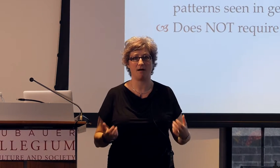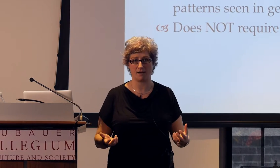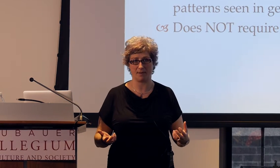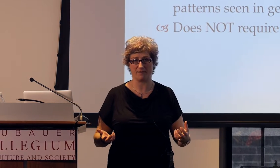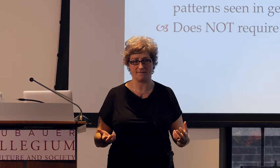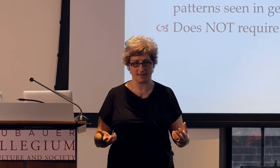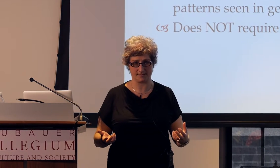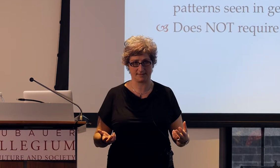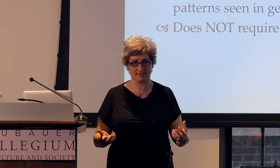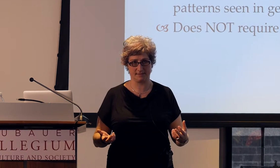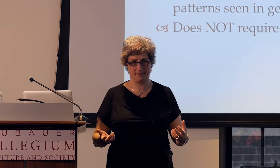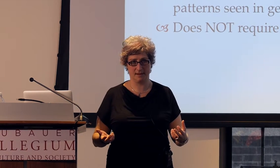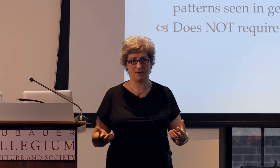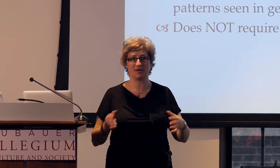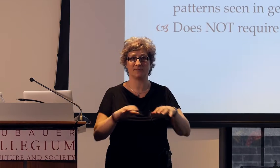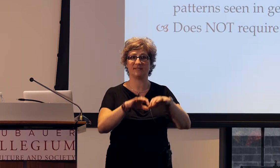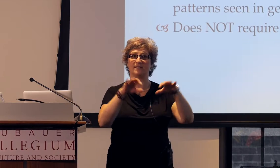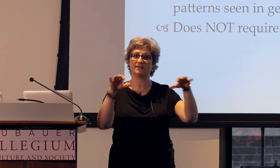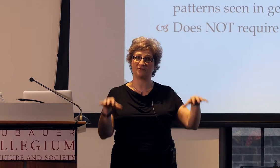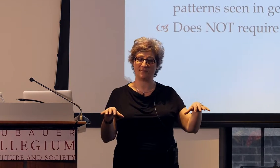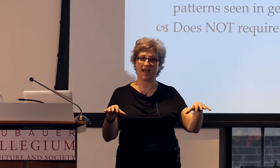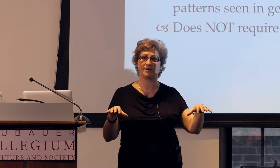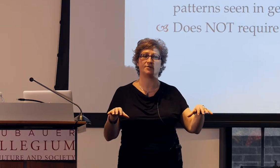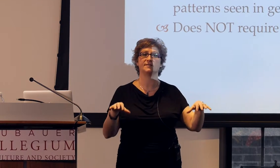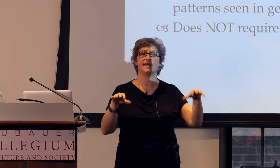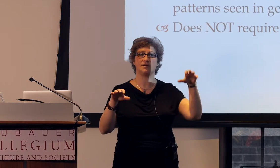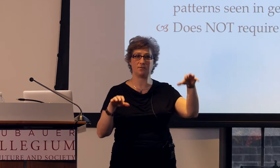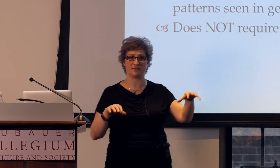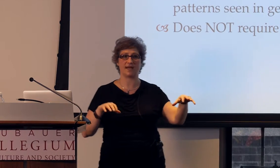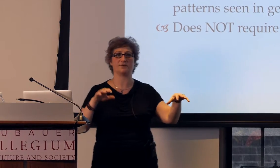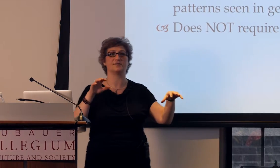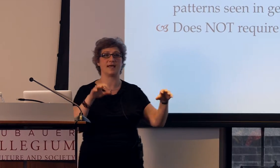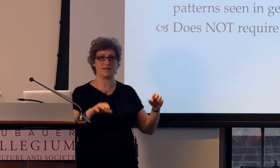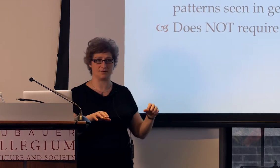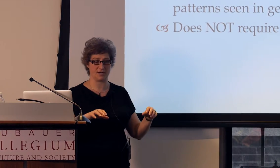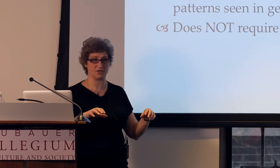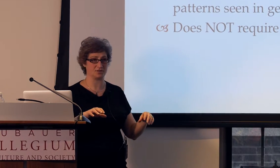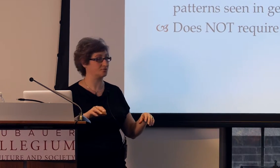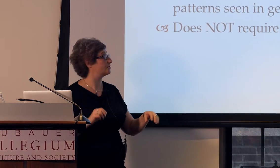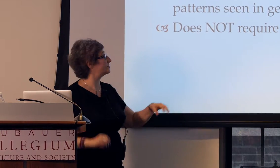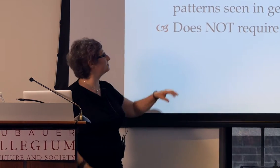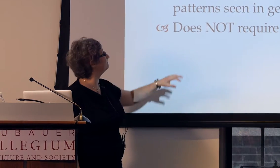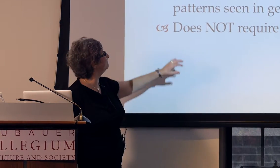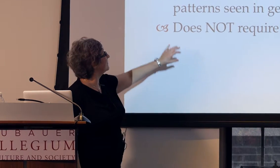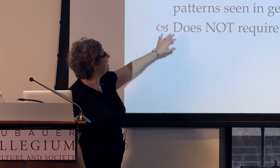to talk about events because we see different patterns in homesigners and hearing gesturers.